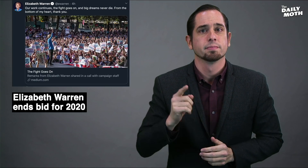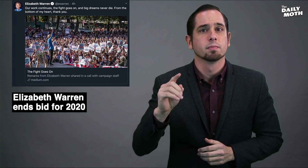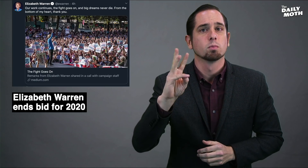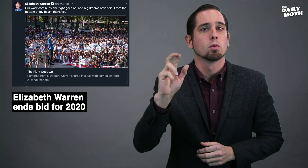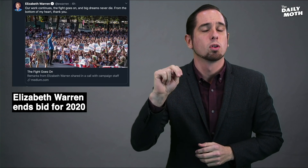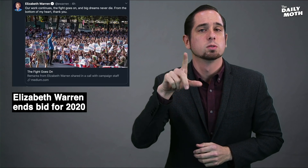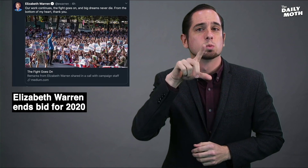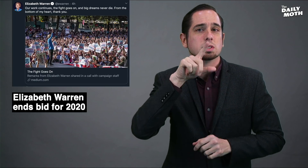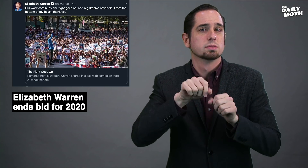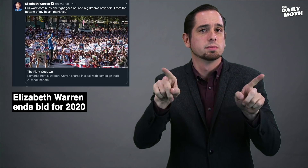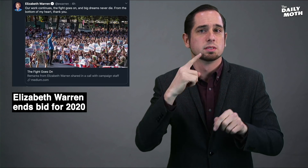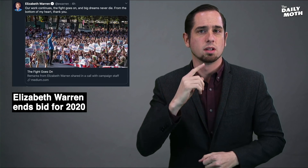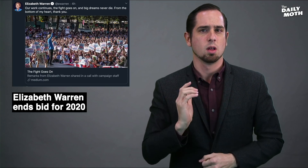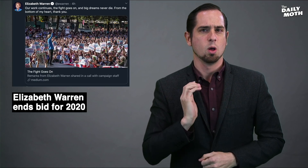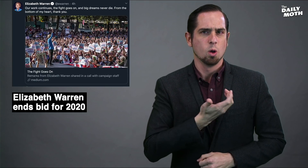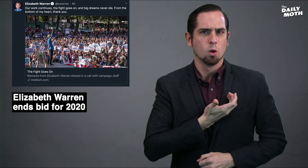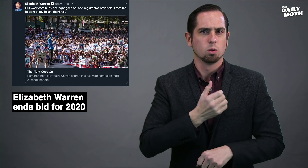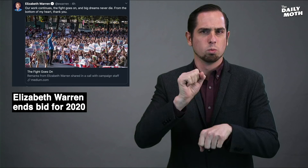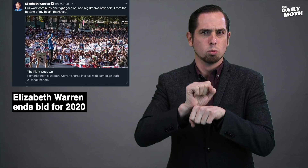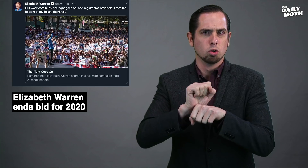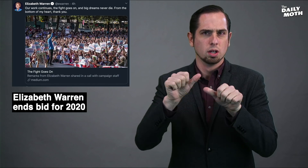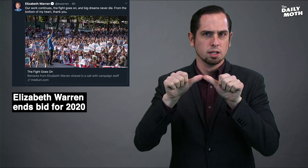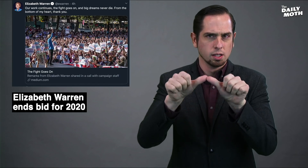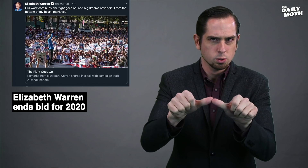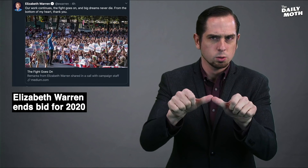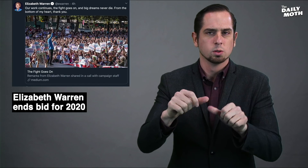Warren tweeted "our work continues,